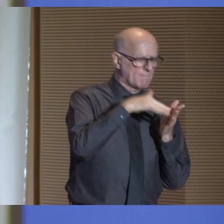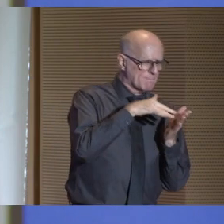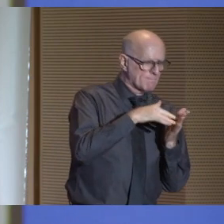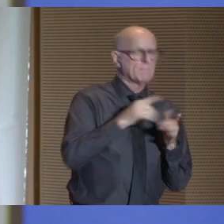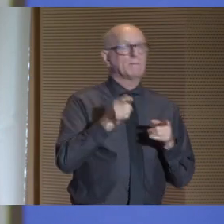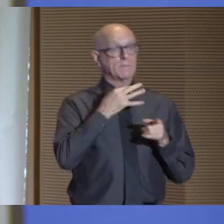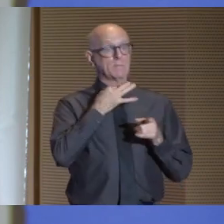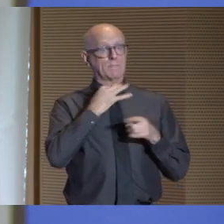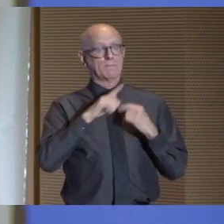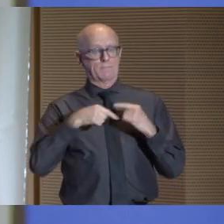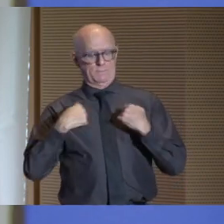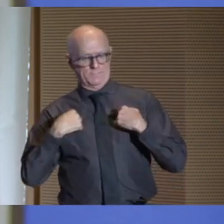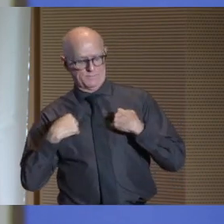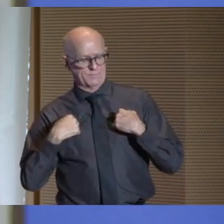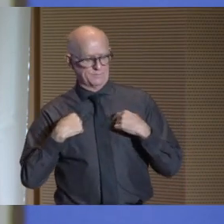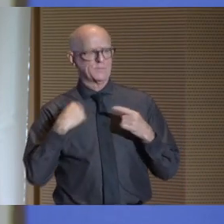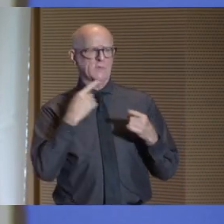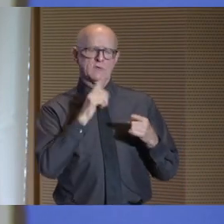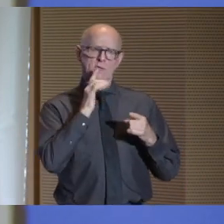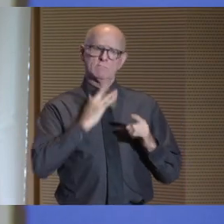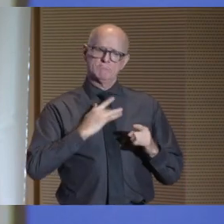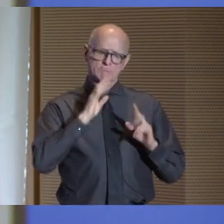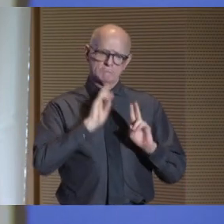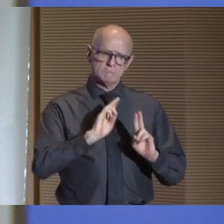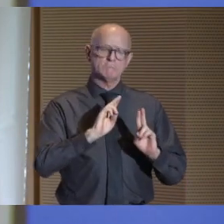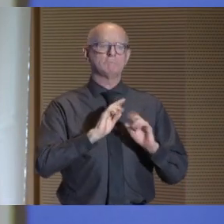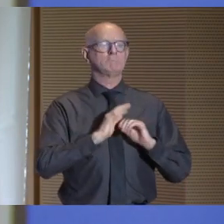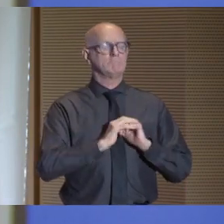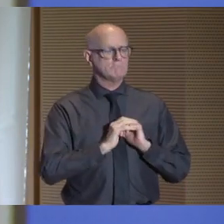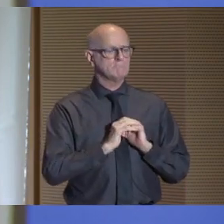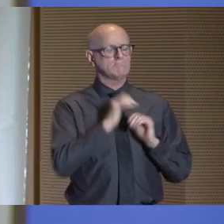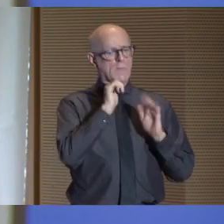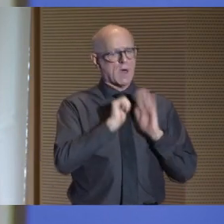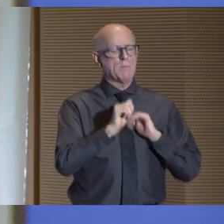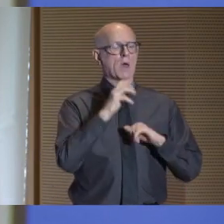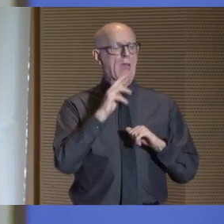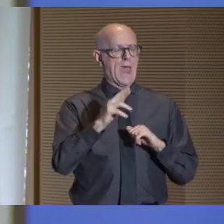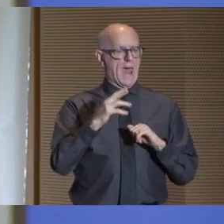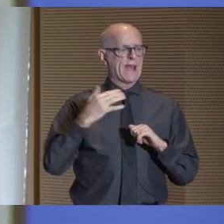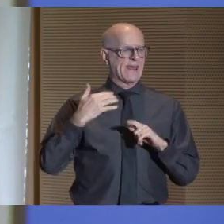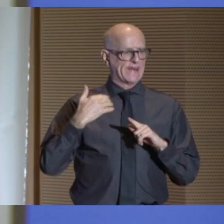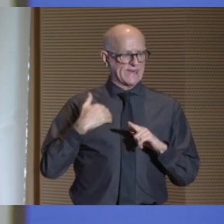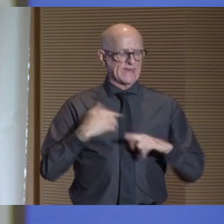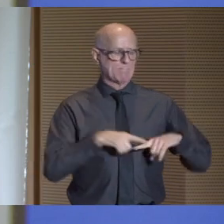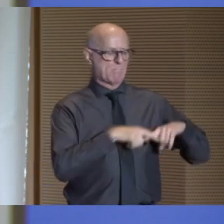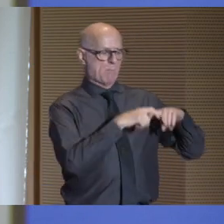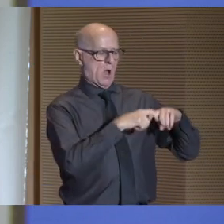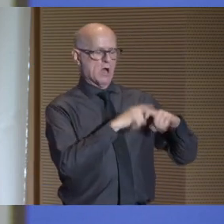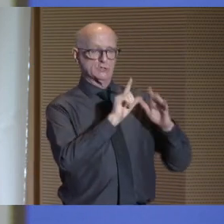He was curious. He was humble. He even held up the graduation line while we was talking.